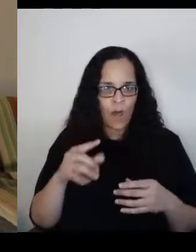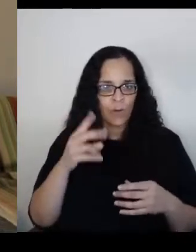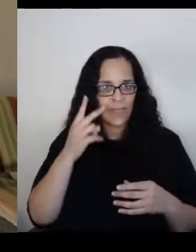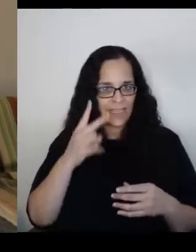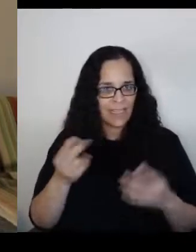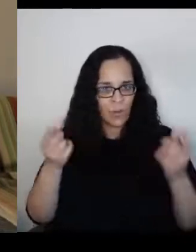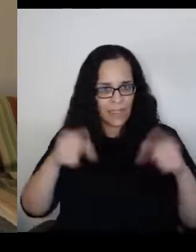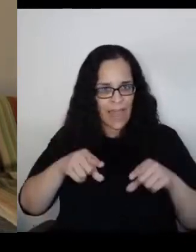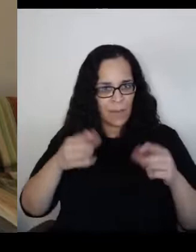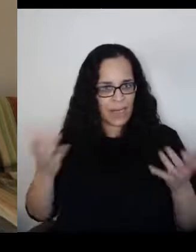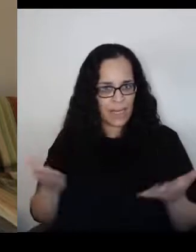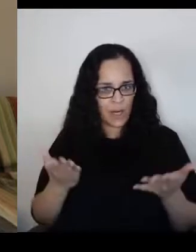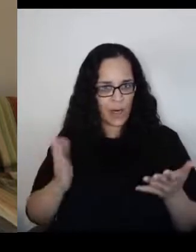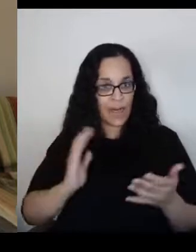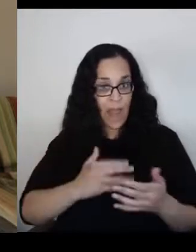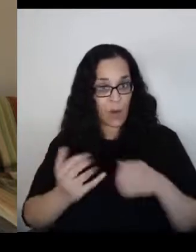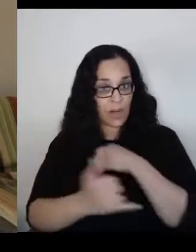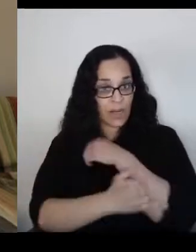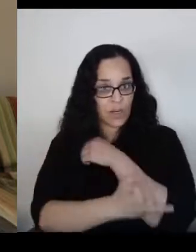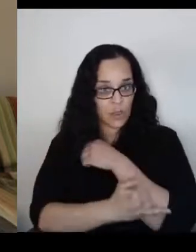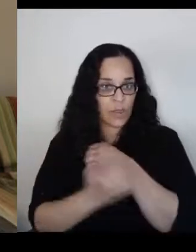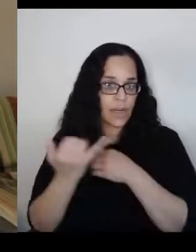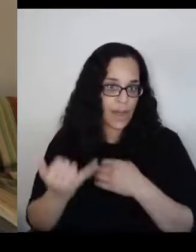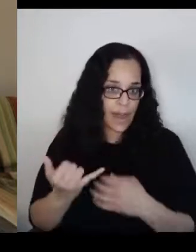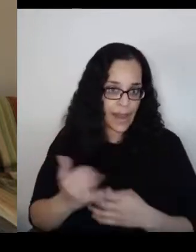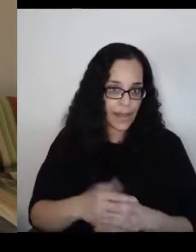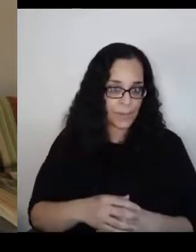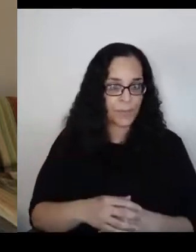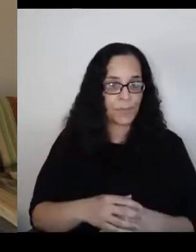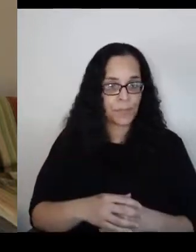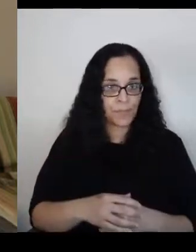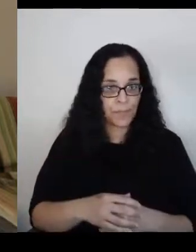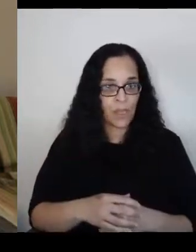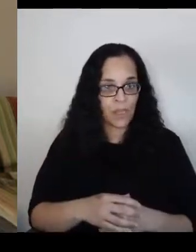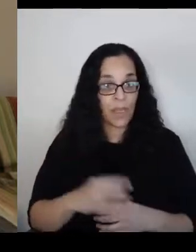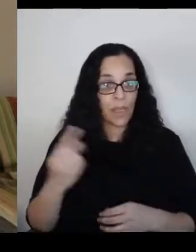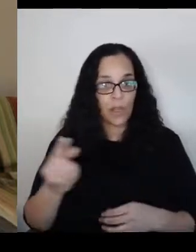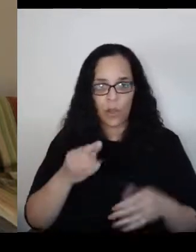And the only way to combat this